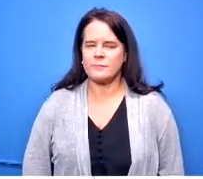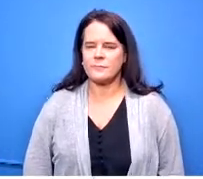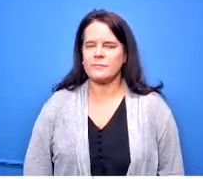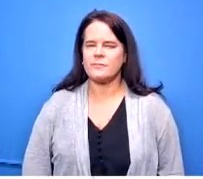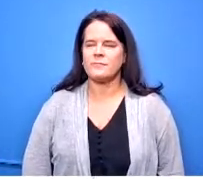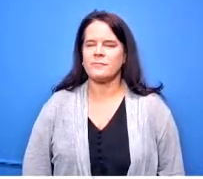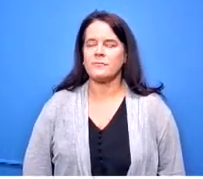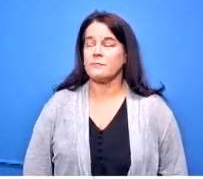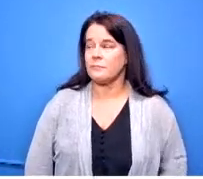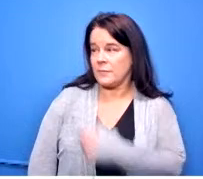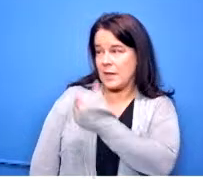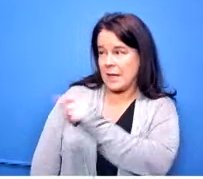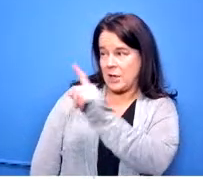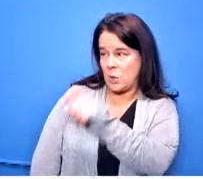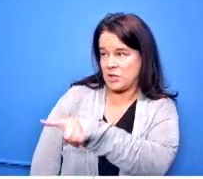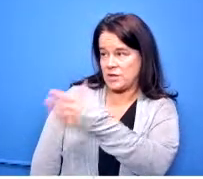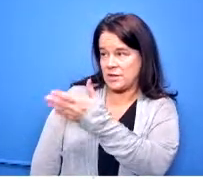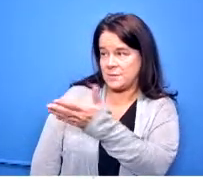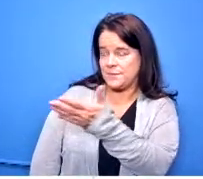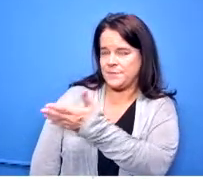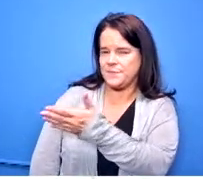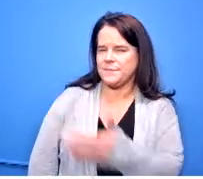are there any questions for any of the purchase requisitions